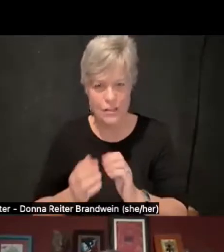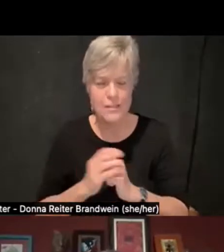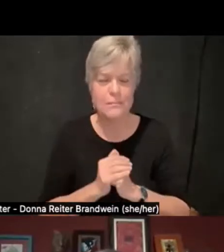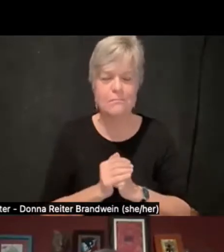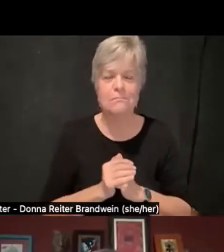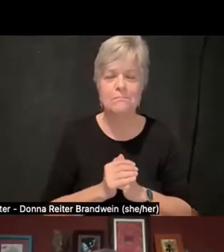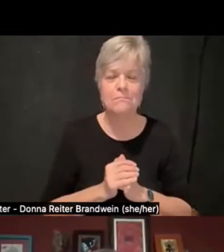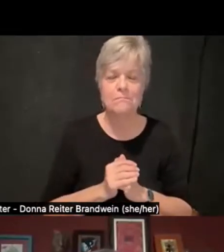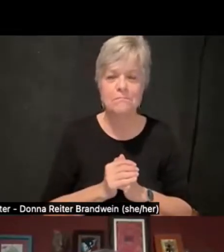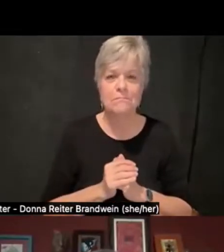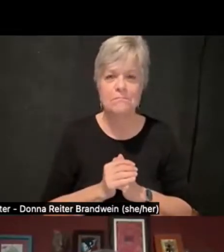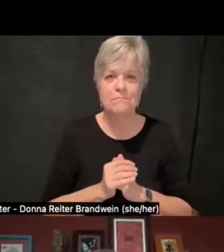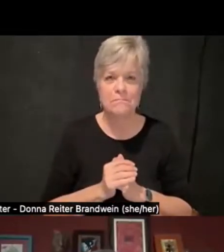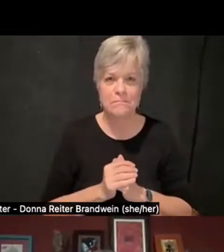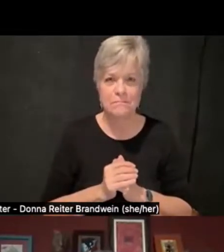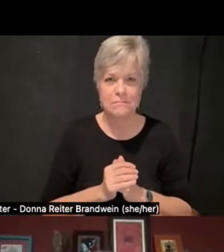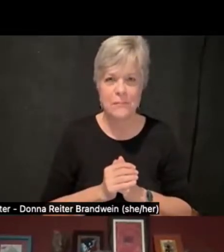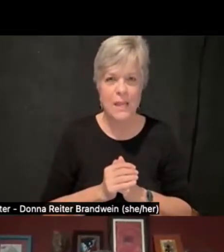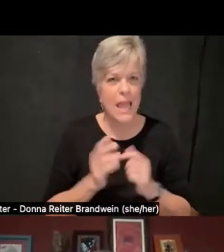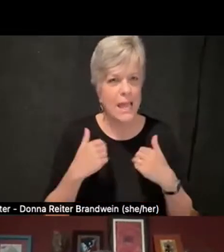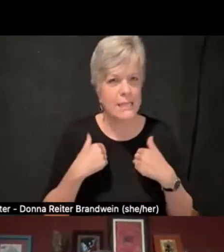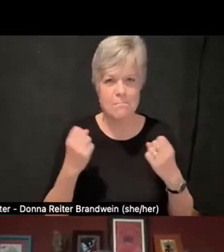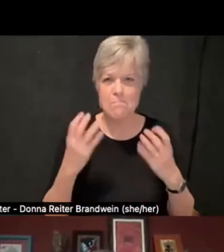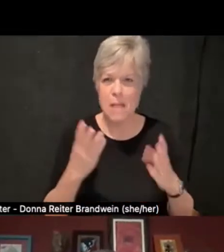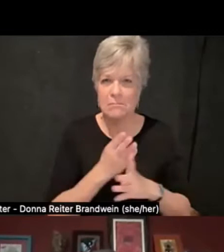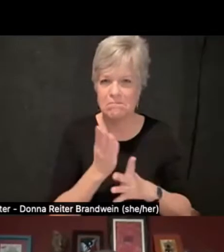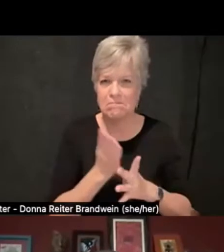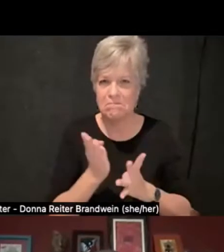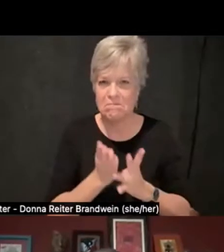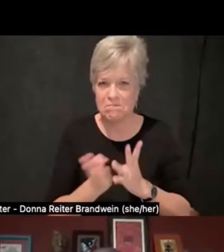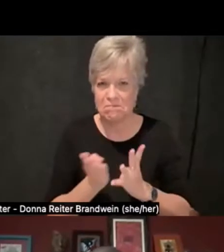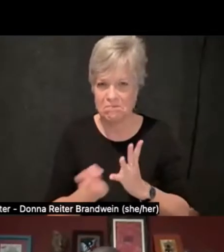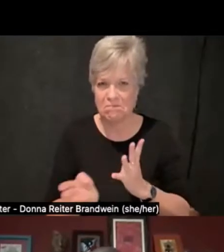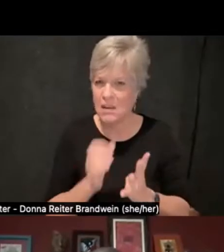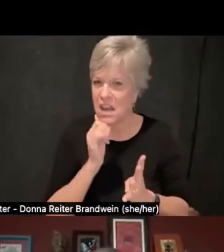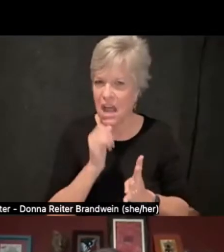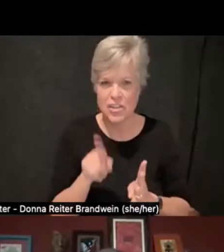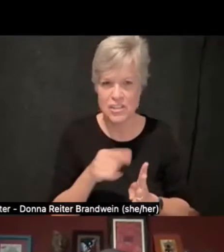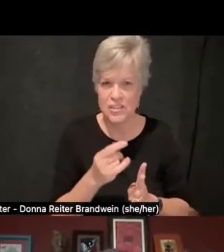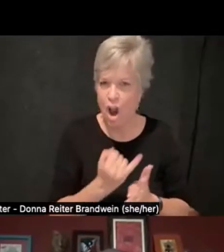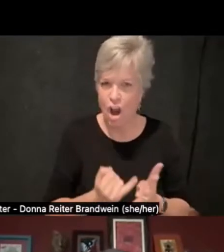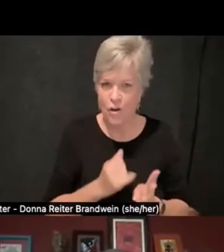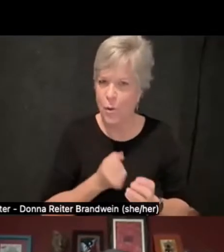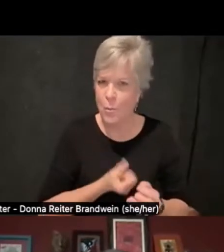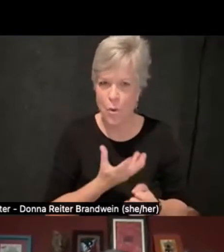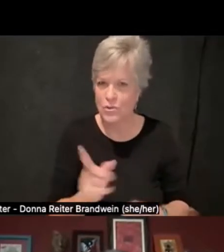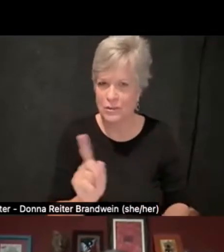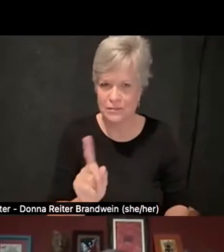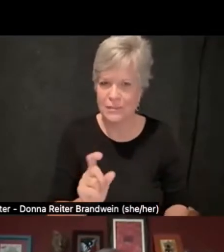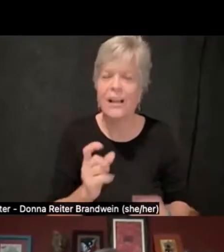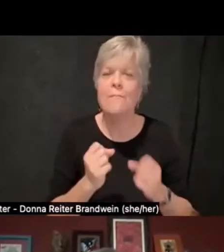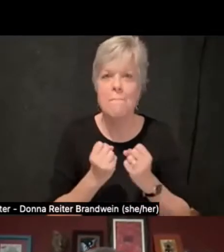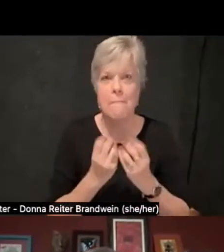but it's much more interdisciplinary than just two sets of genres. So that's that.